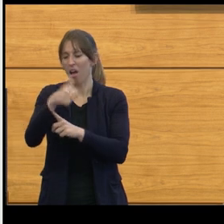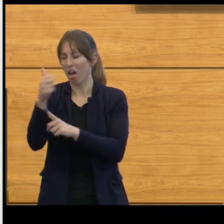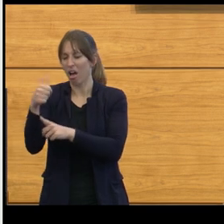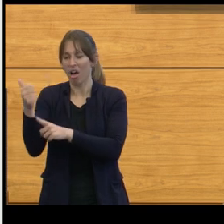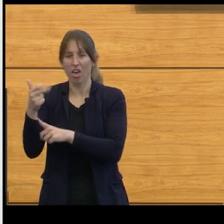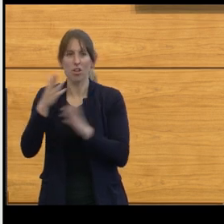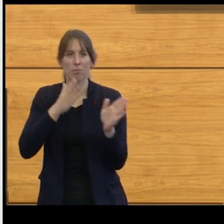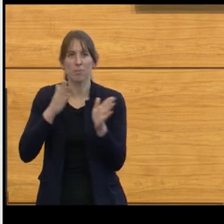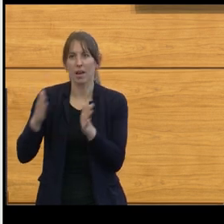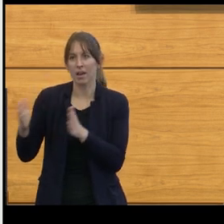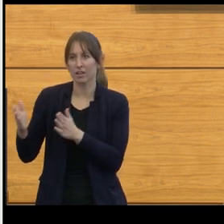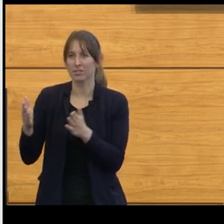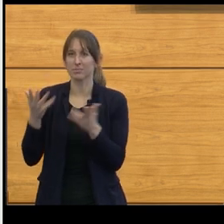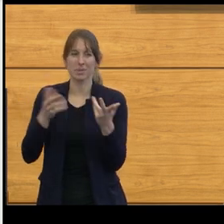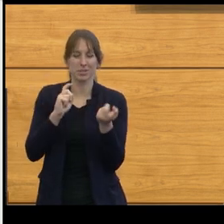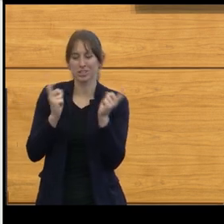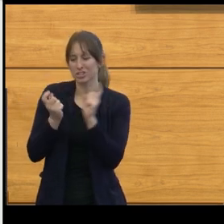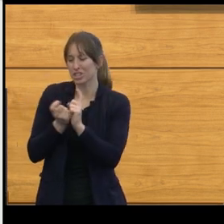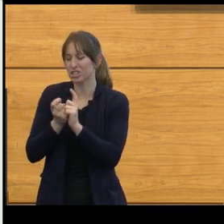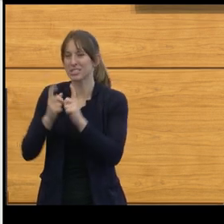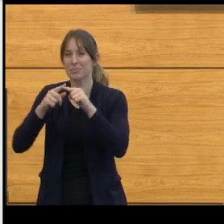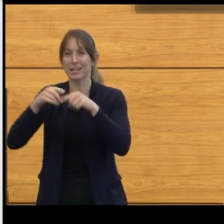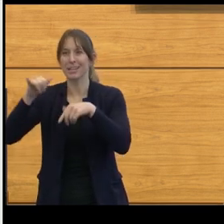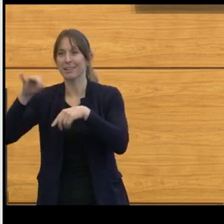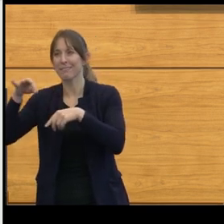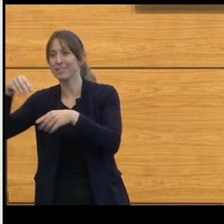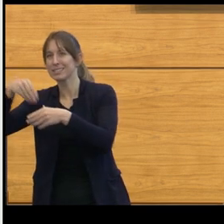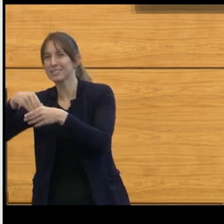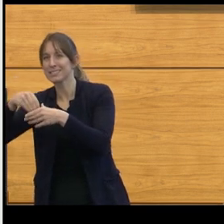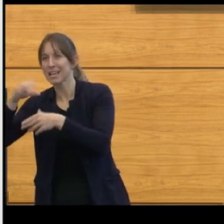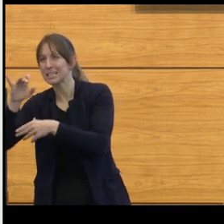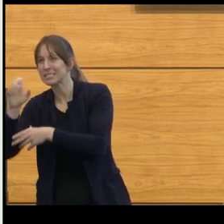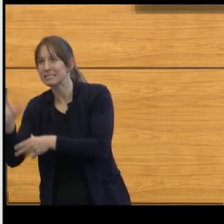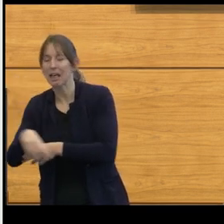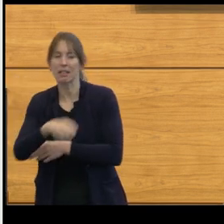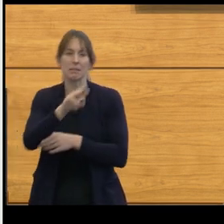within the mitochondria and within the cells themselves.